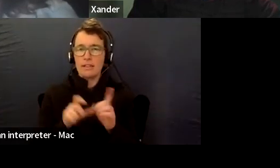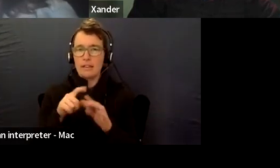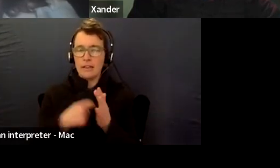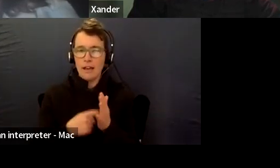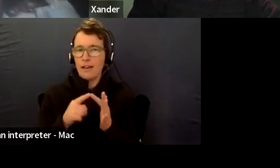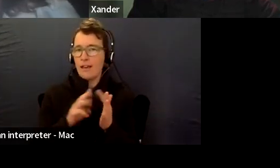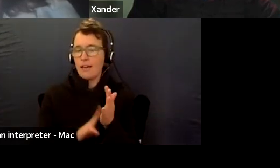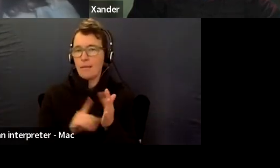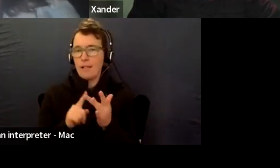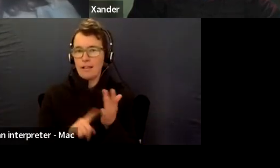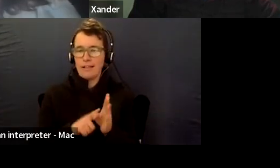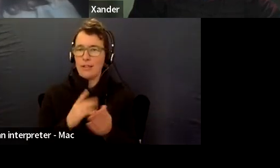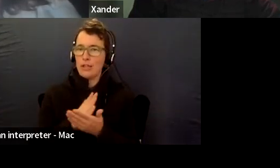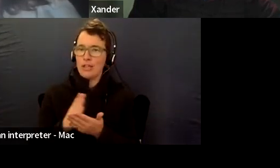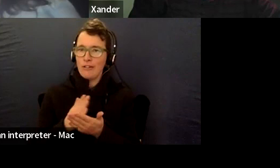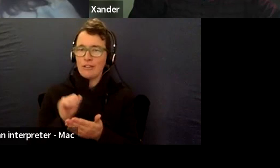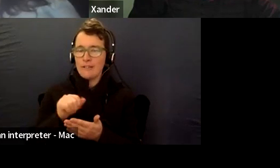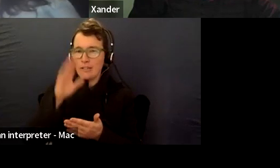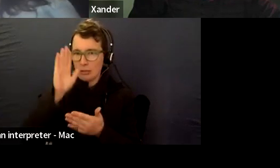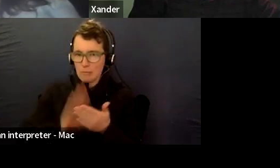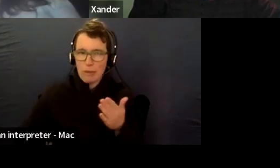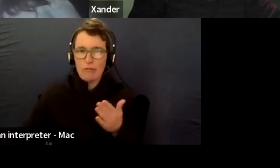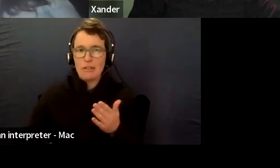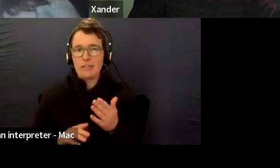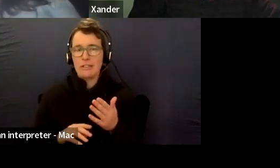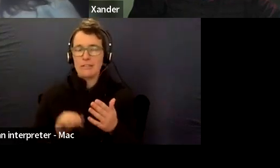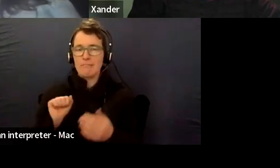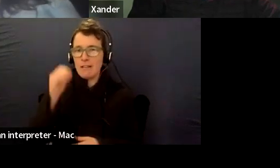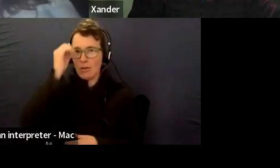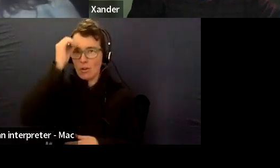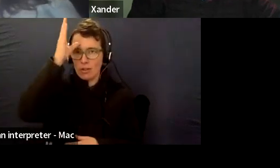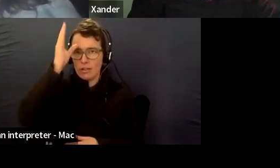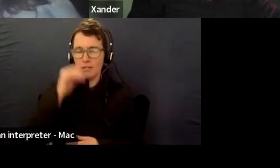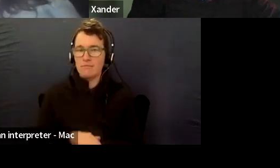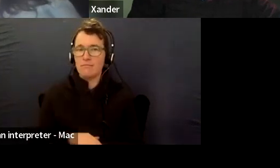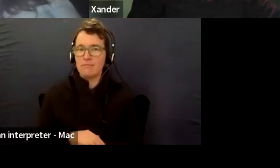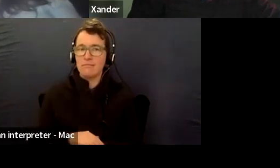We will we've all worked together on these webinars a fair bit over the last couple of months.